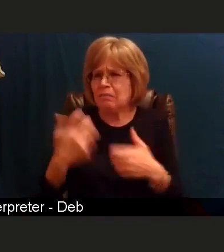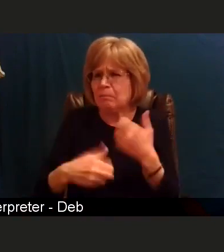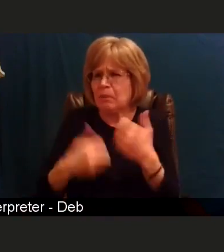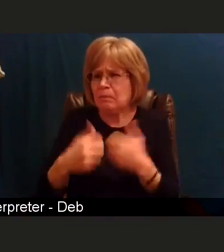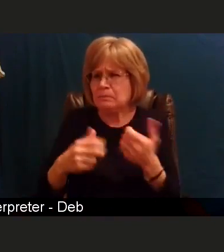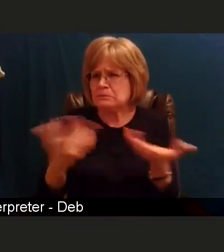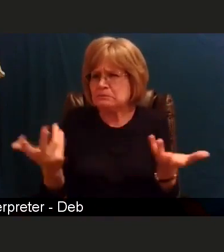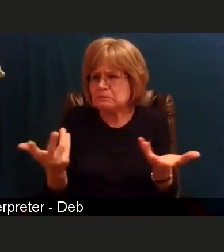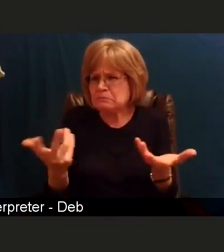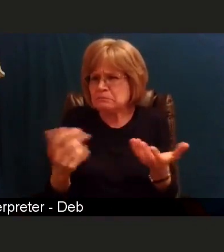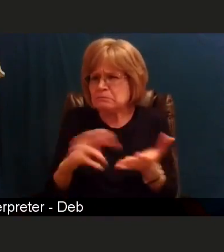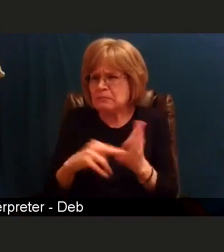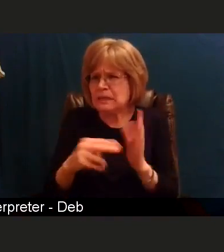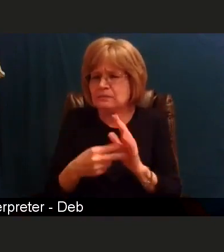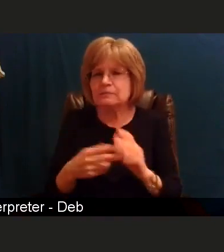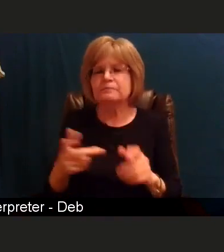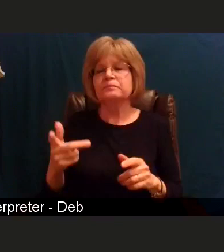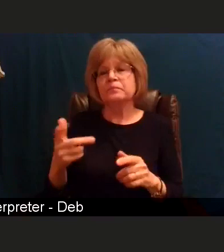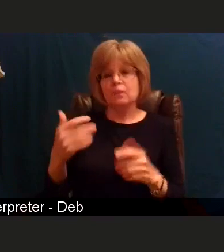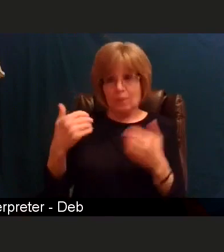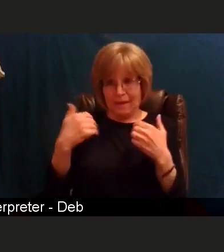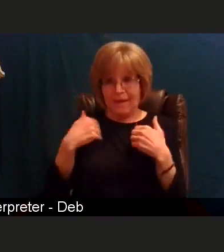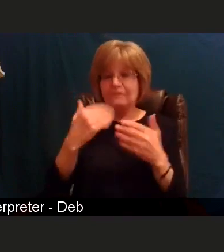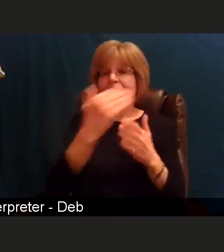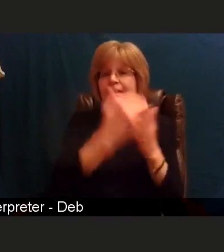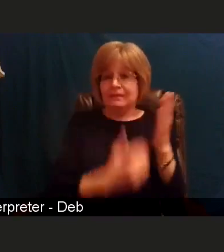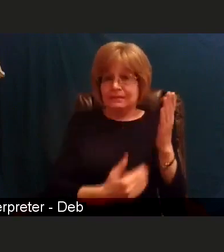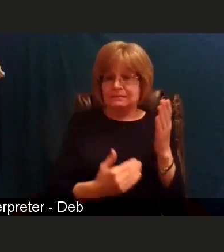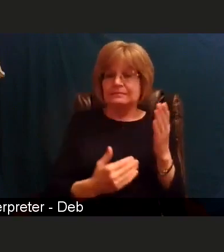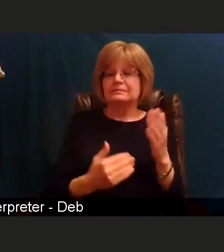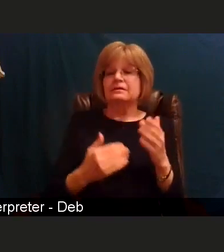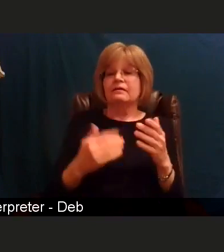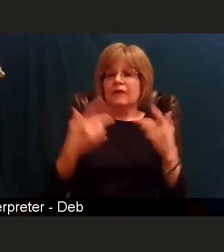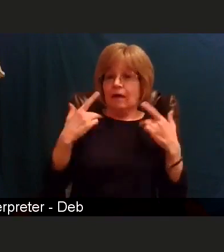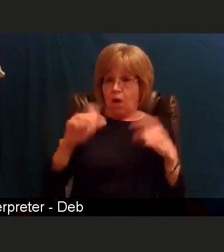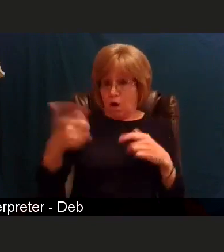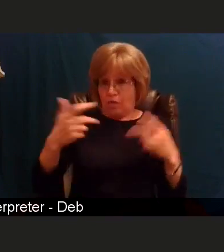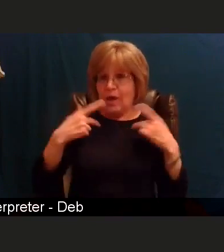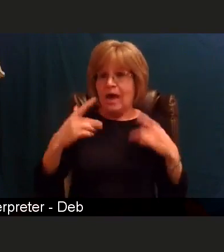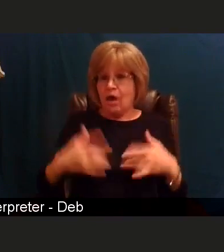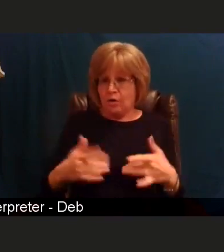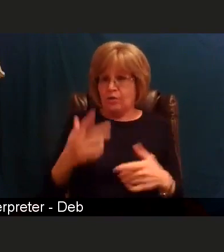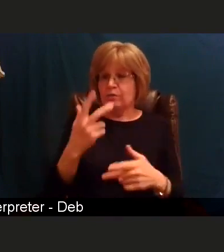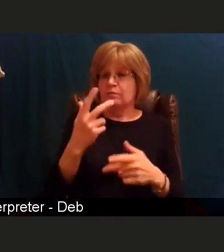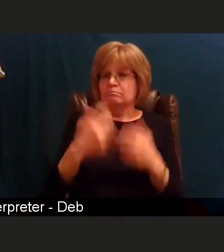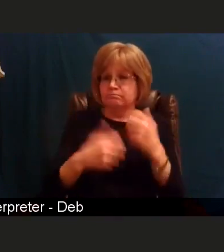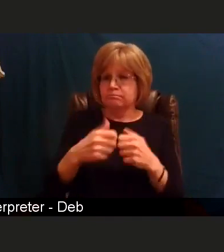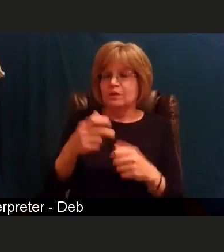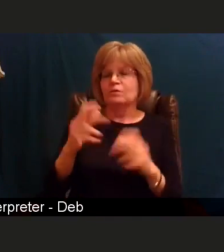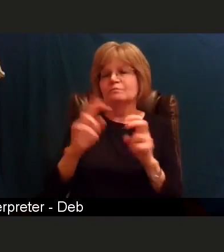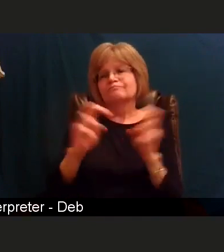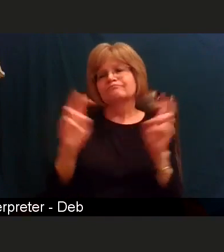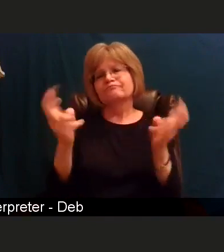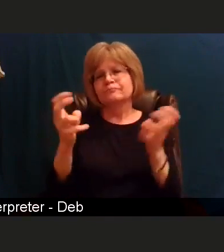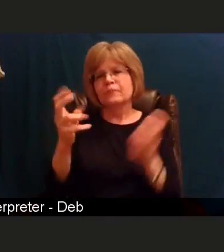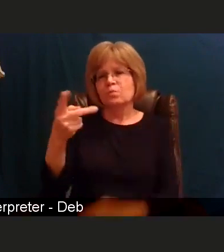So there is a list of pre-existing conditions that are out there, but I do wanna, I just wanna take a moment